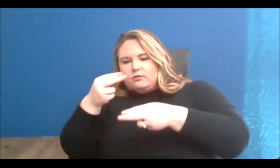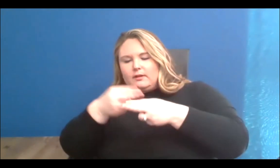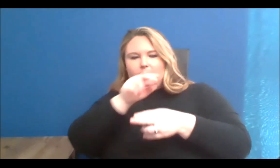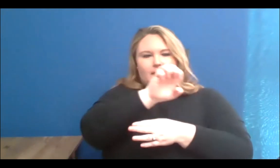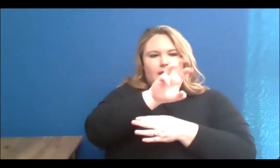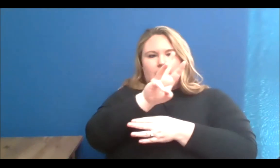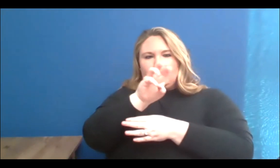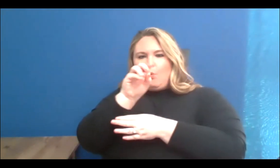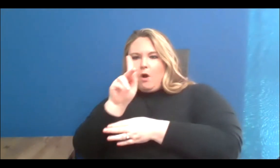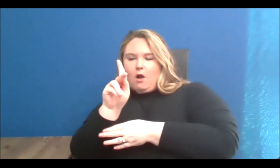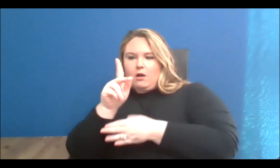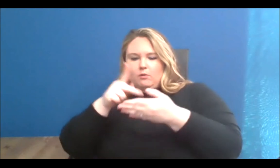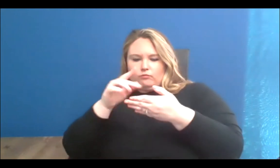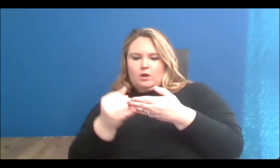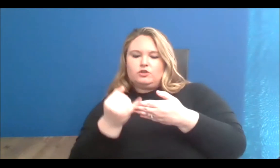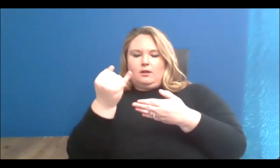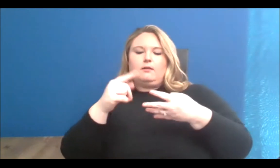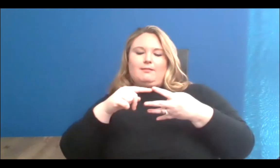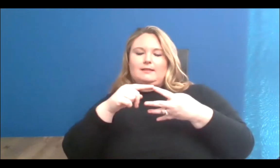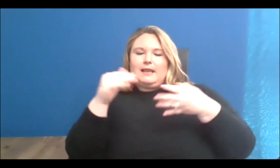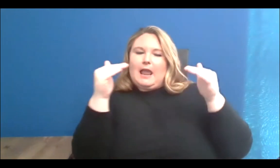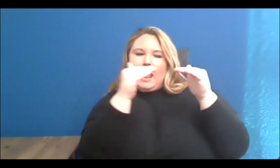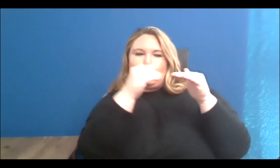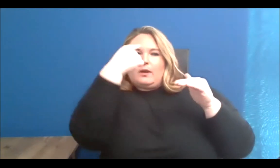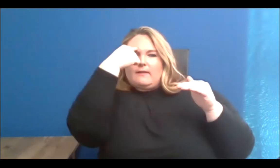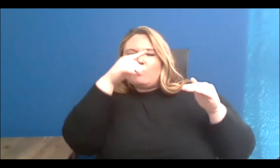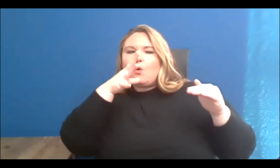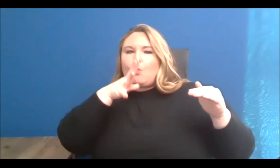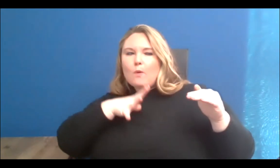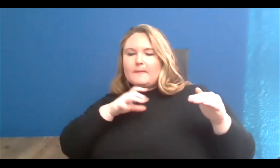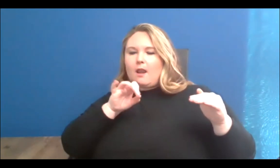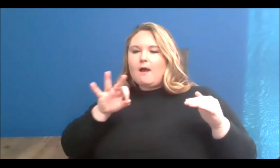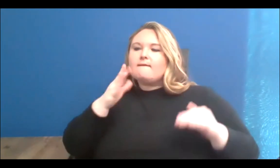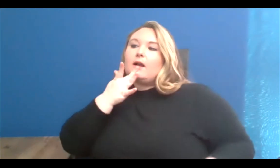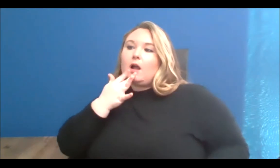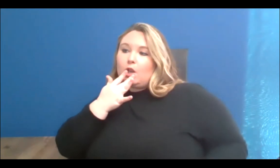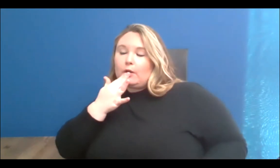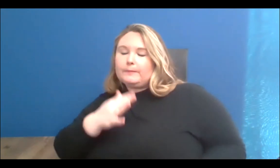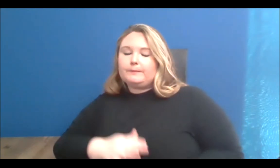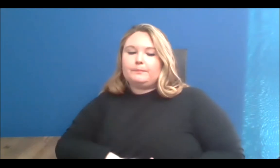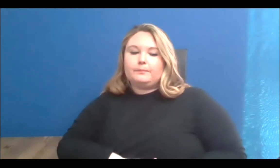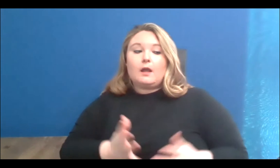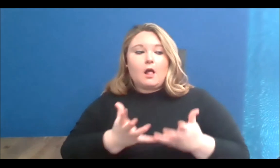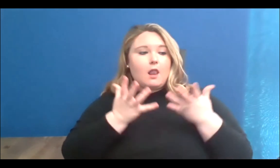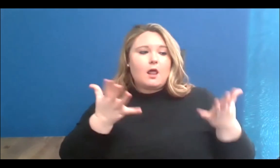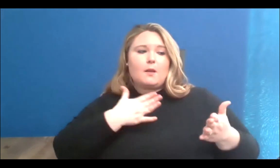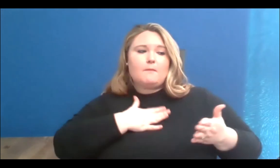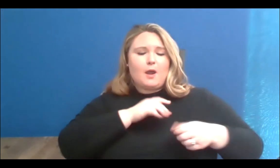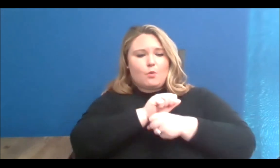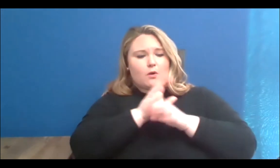mentioned earlier is an acronym for Equity for Women of Colour, and a lot of my work actually centres around programming in Scarborough because that